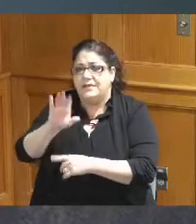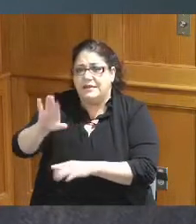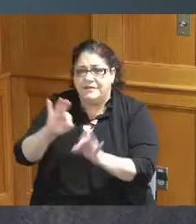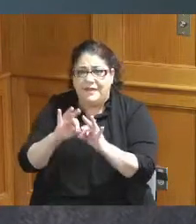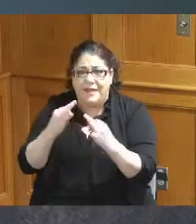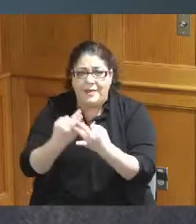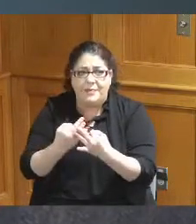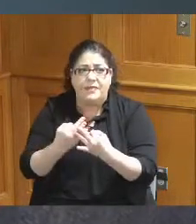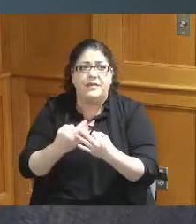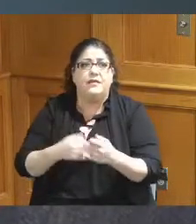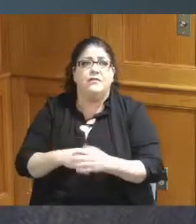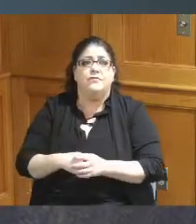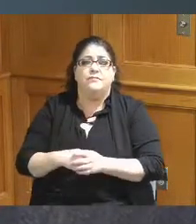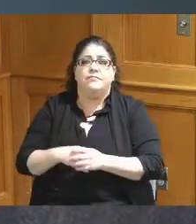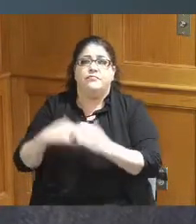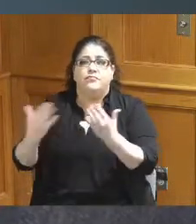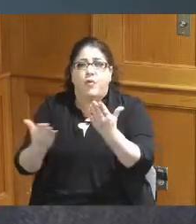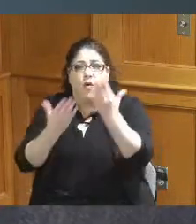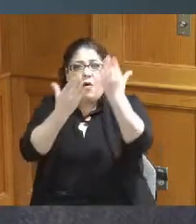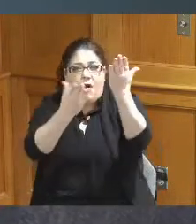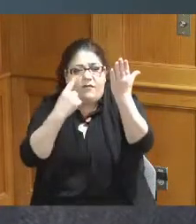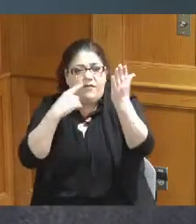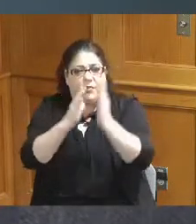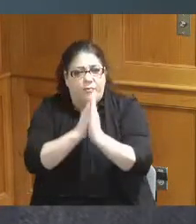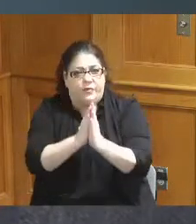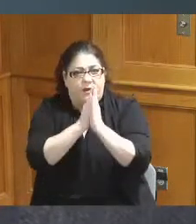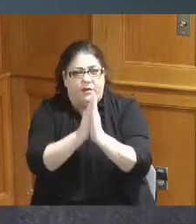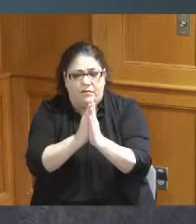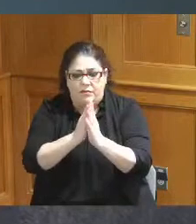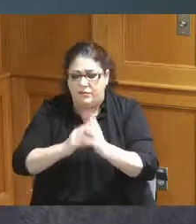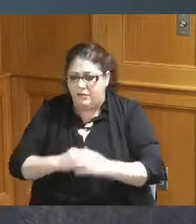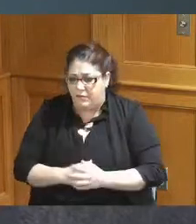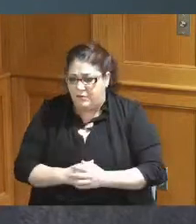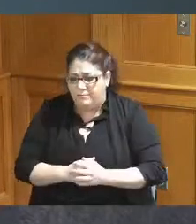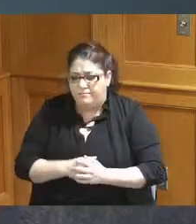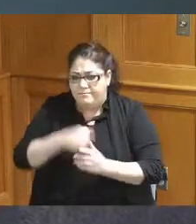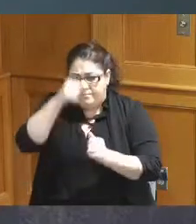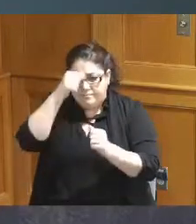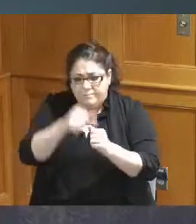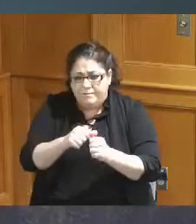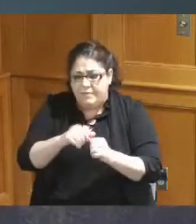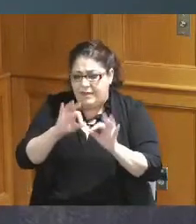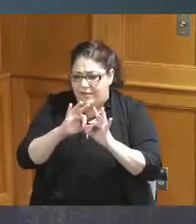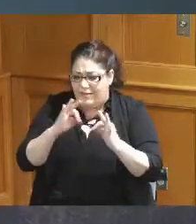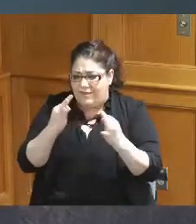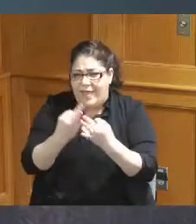please keep them in prayer as well as a family in the incident in Wyoming